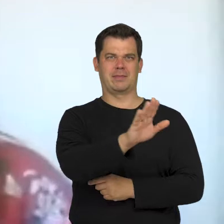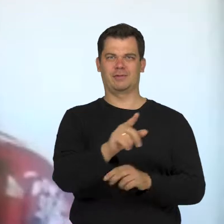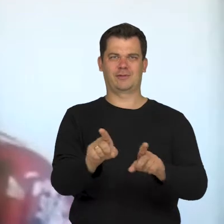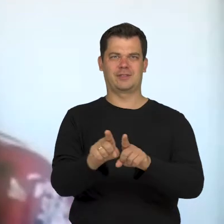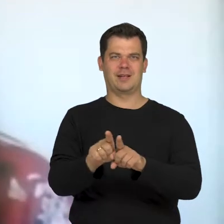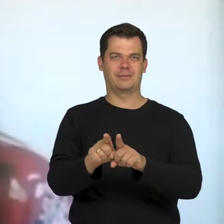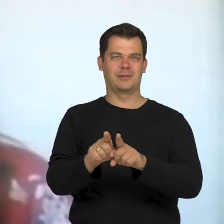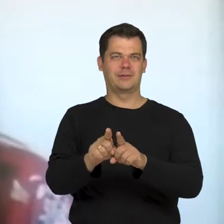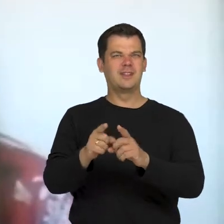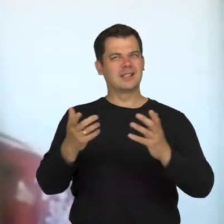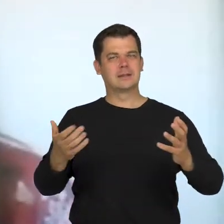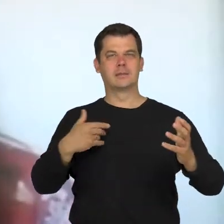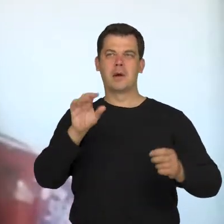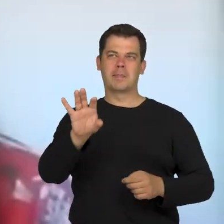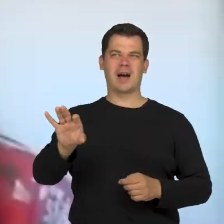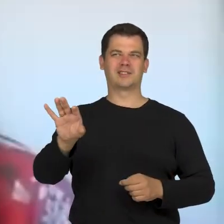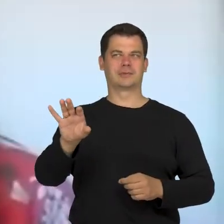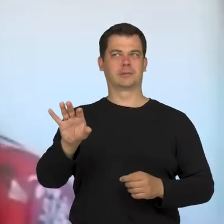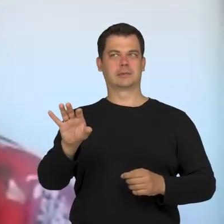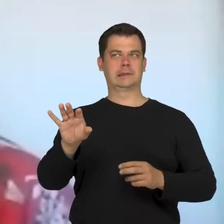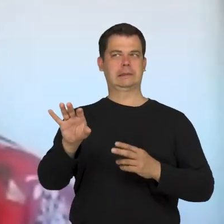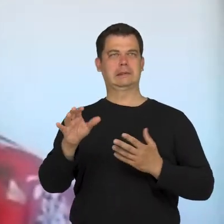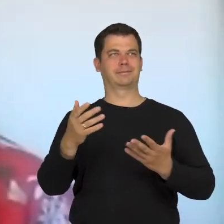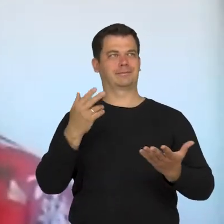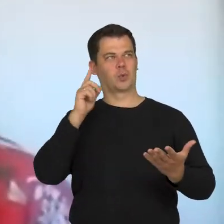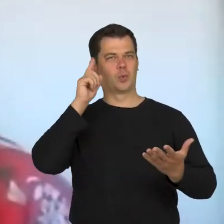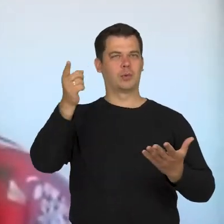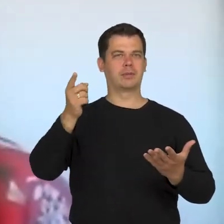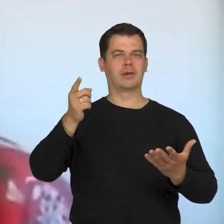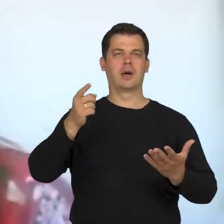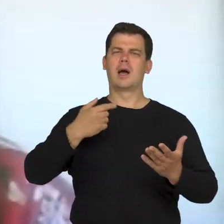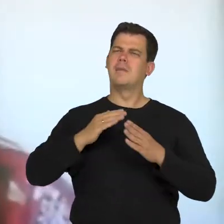where the look becomes problematic. so I ask you to share